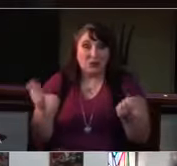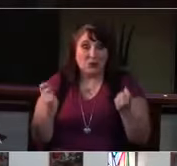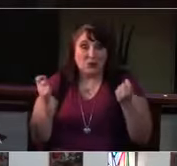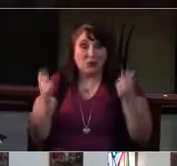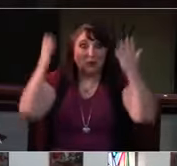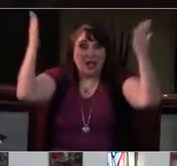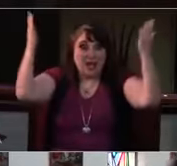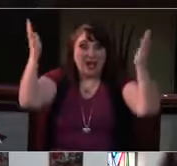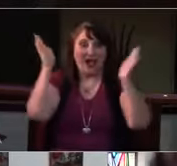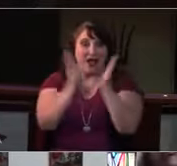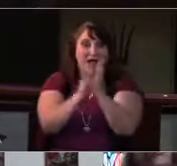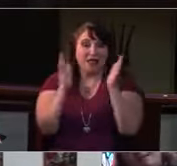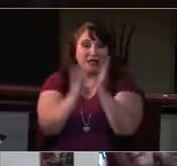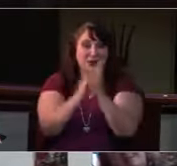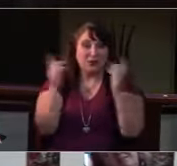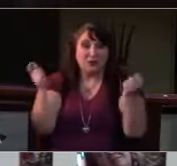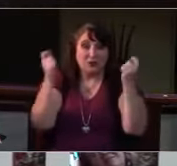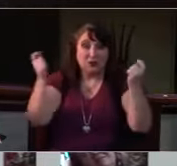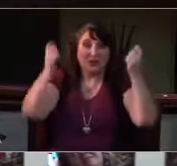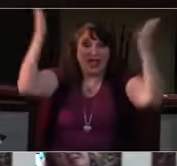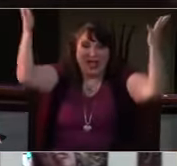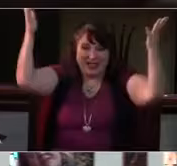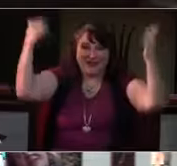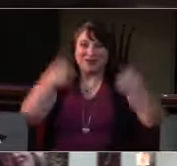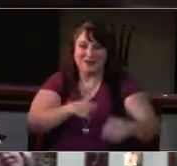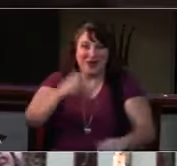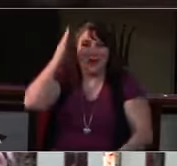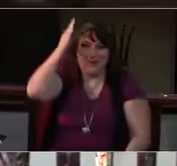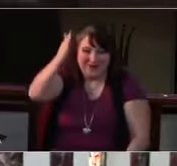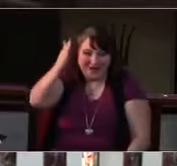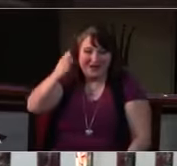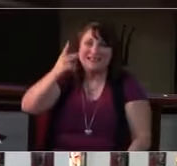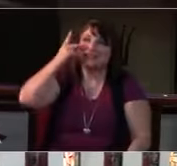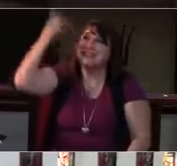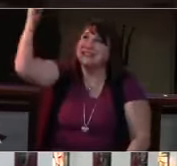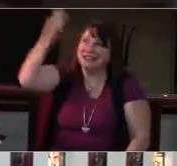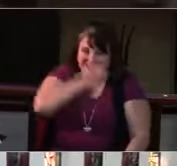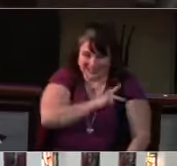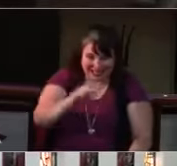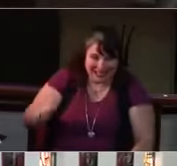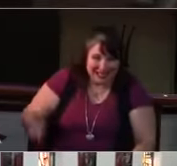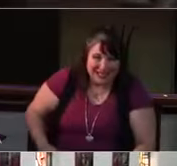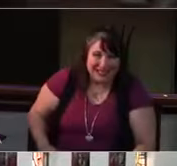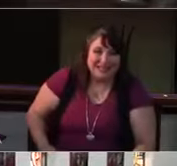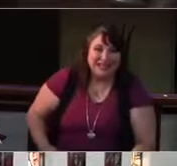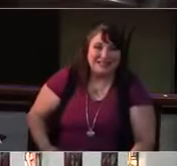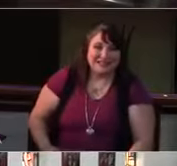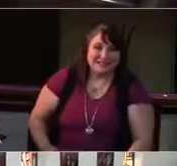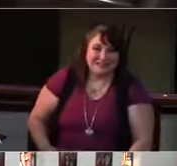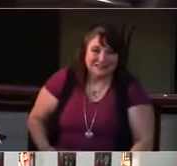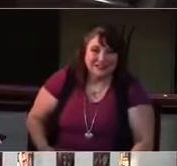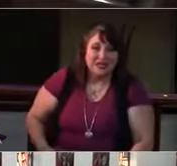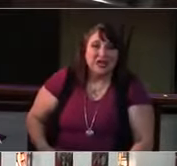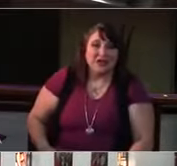Hallelujah, hallelujah We're going to see the king!